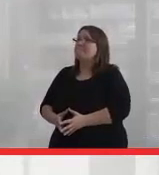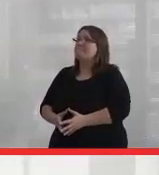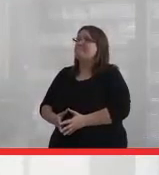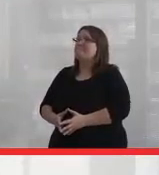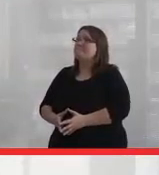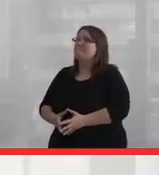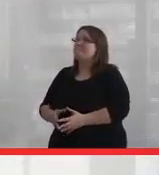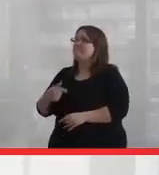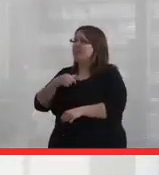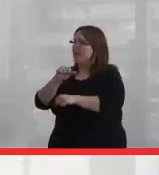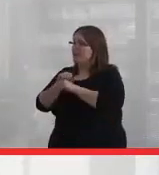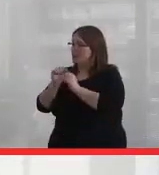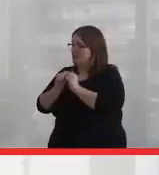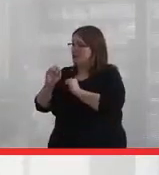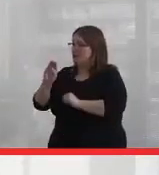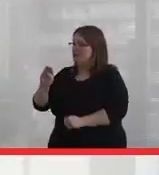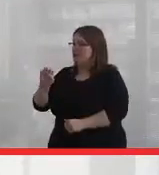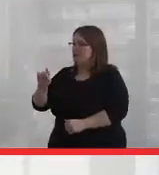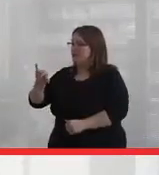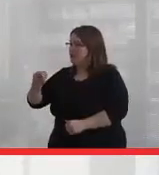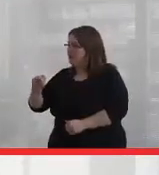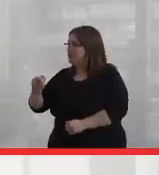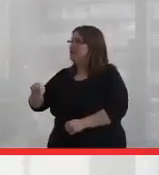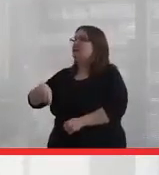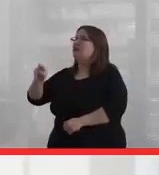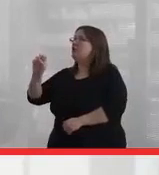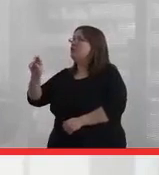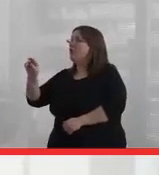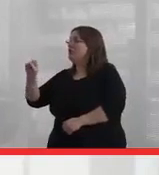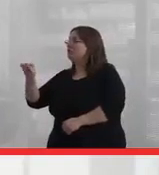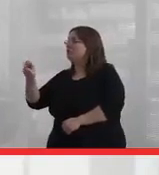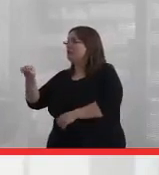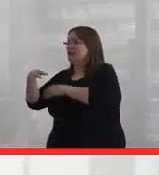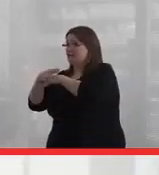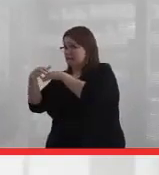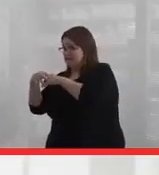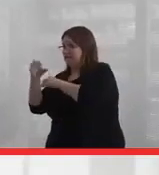I worked with the and non-Status Indians in Saskatchewan for several years.